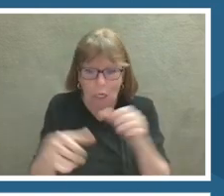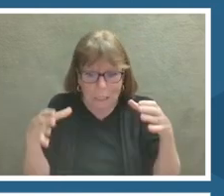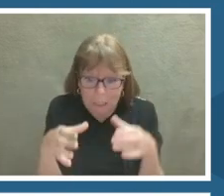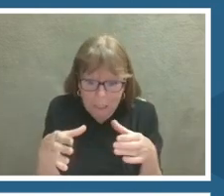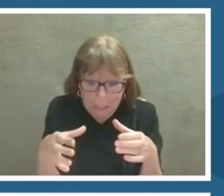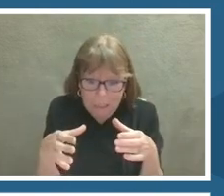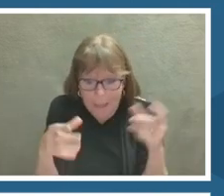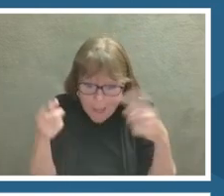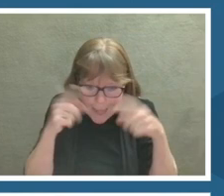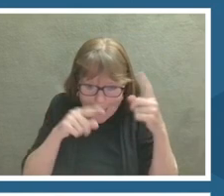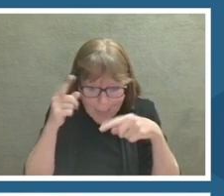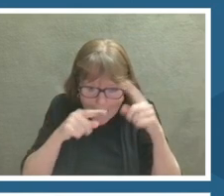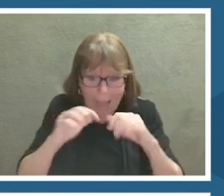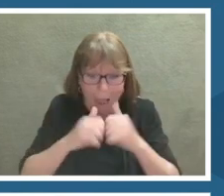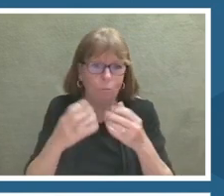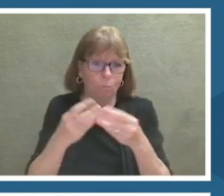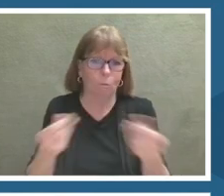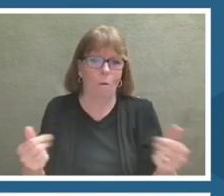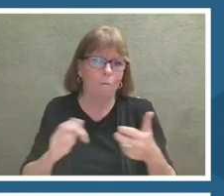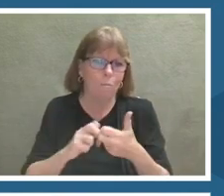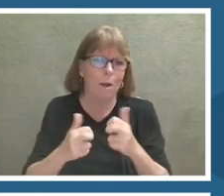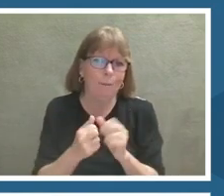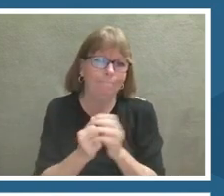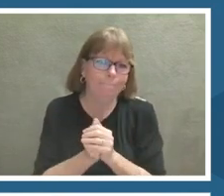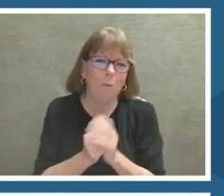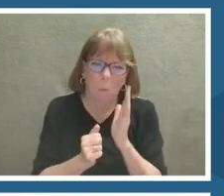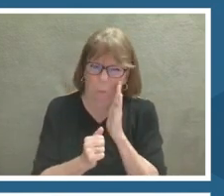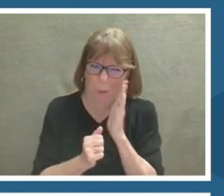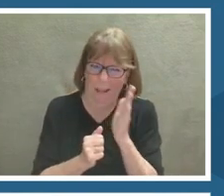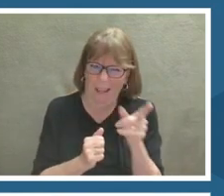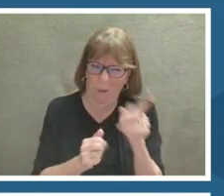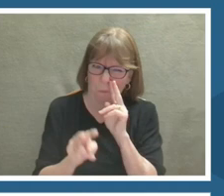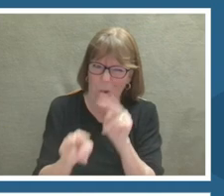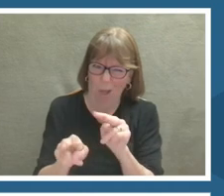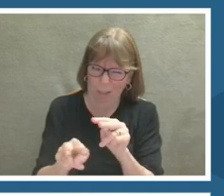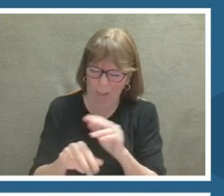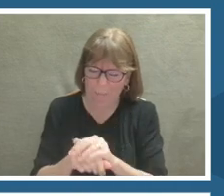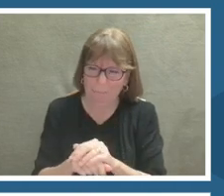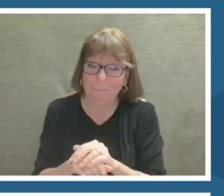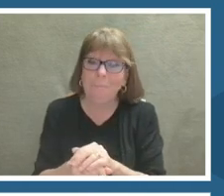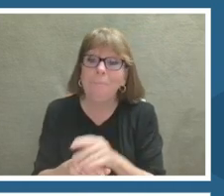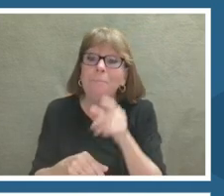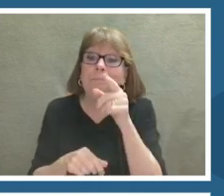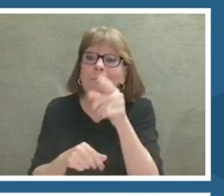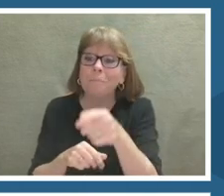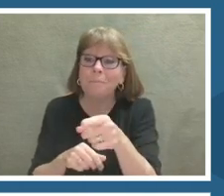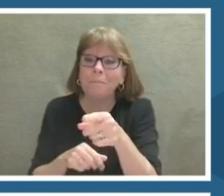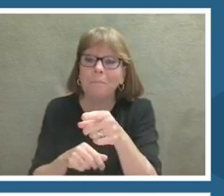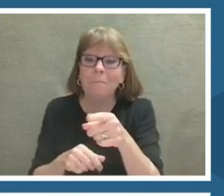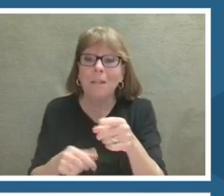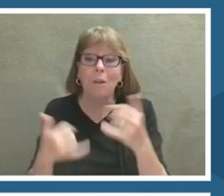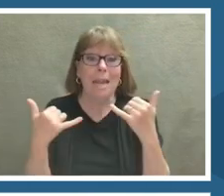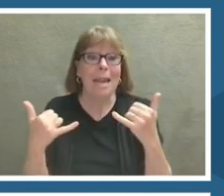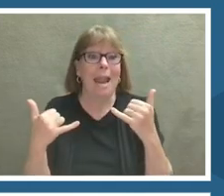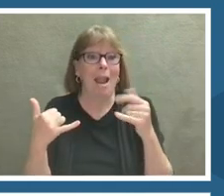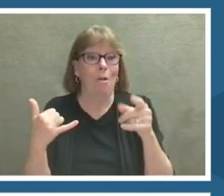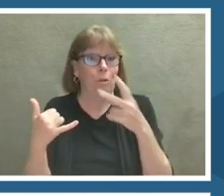Yeah, we are going to go onto the next slide so you have a better idea about that.